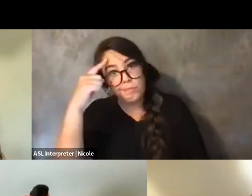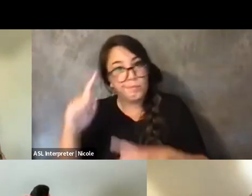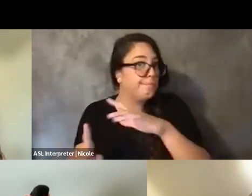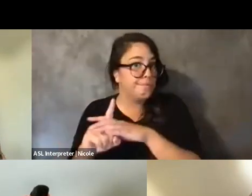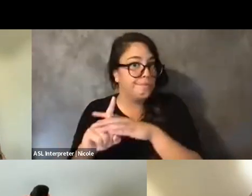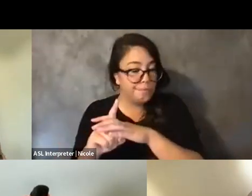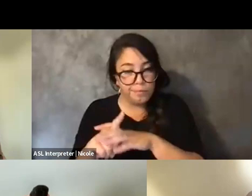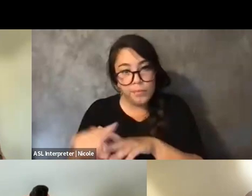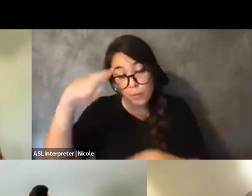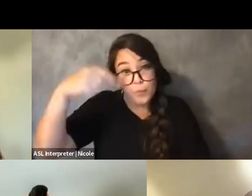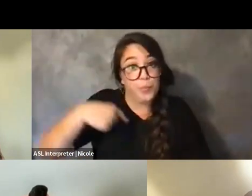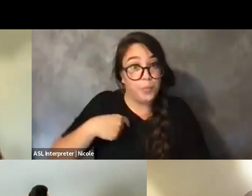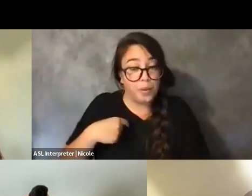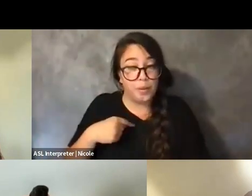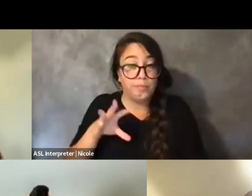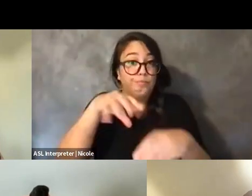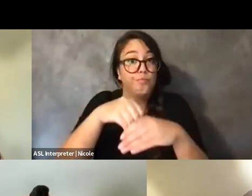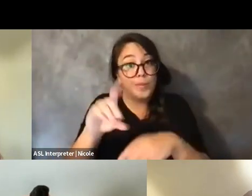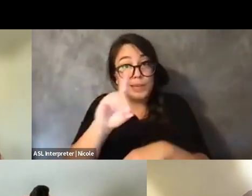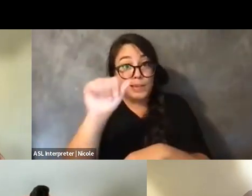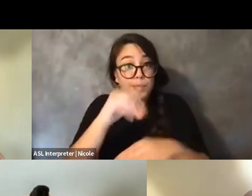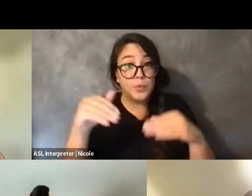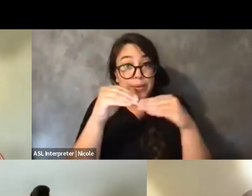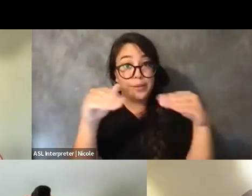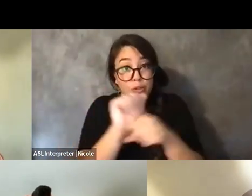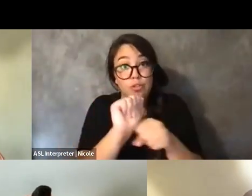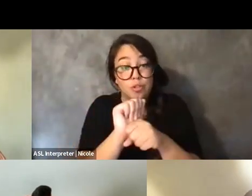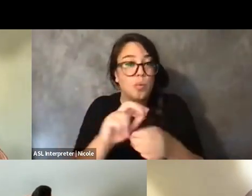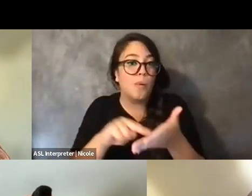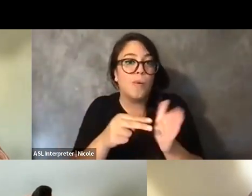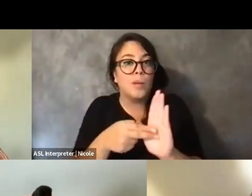that I think doing disability justice work means that you do have to contend with failure,